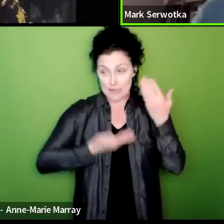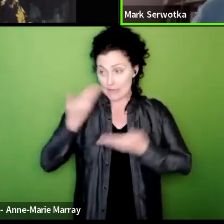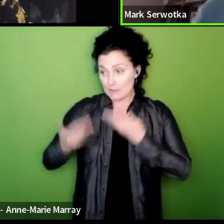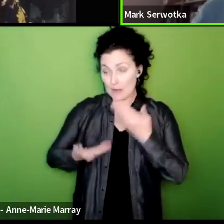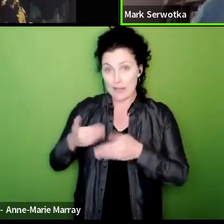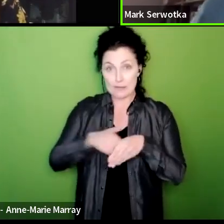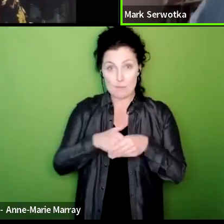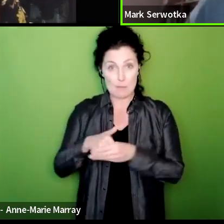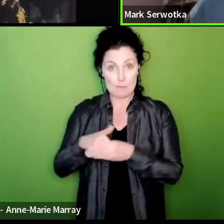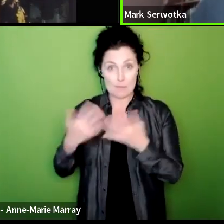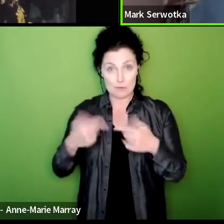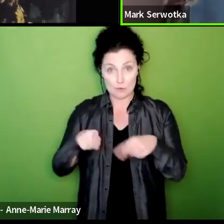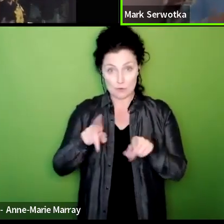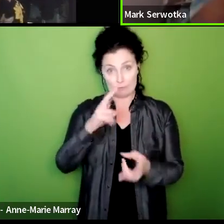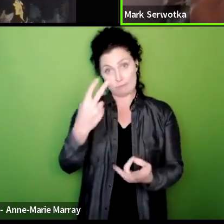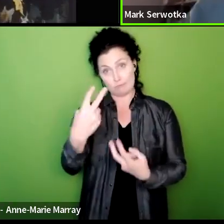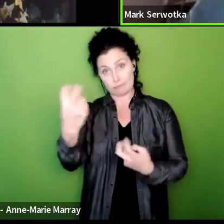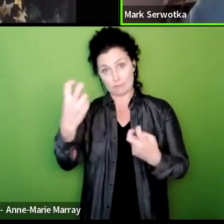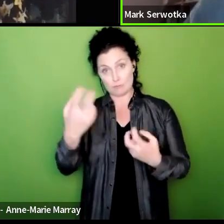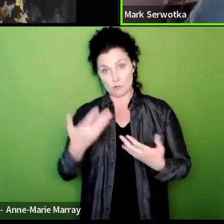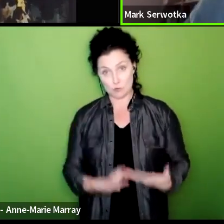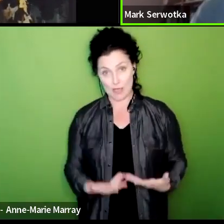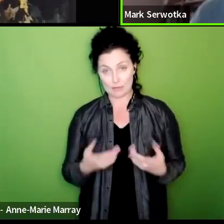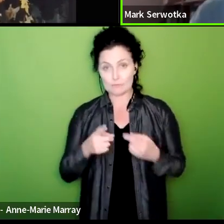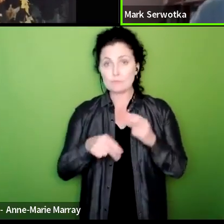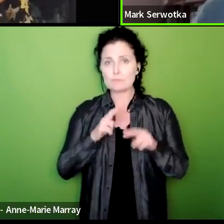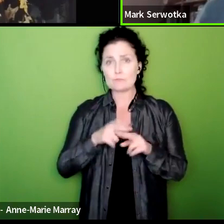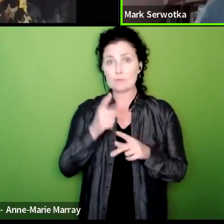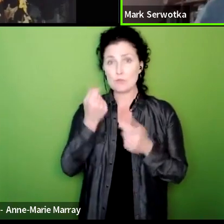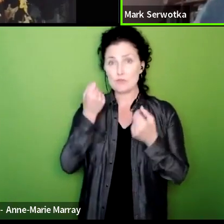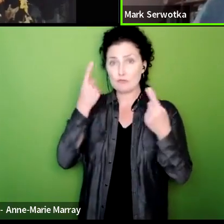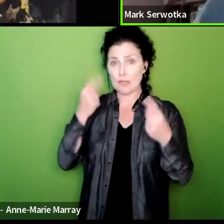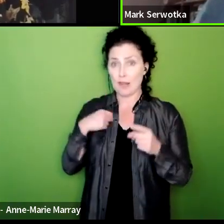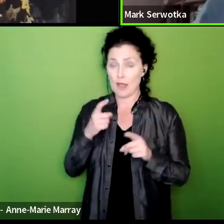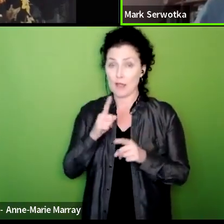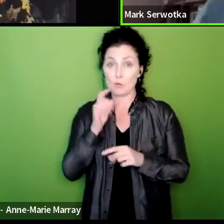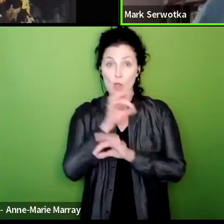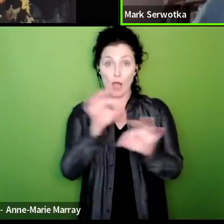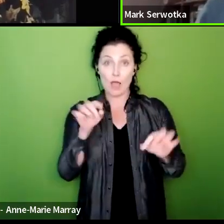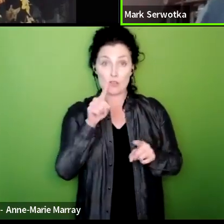heard today if you realize that if we call you out for targeted action it's because we think it can